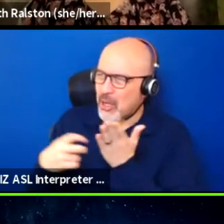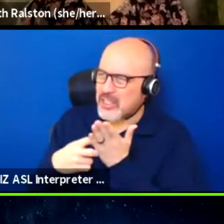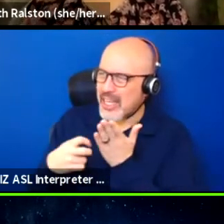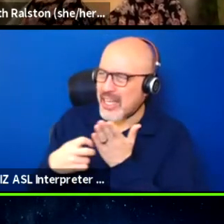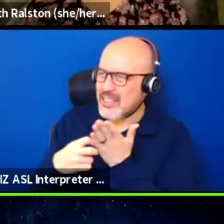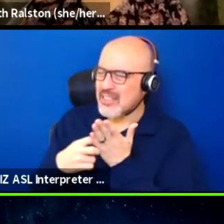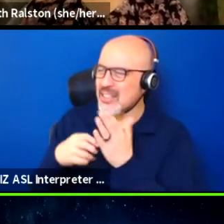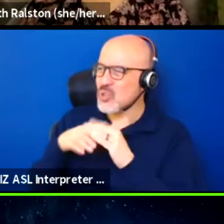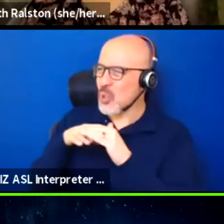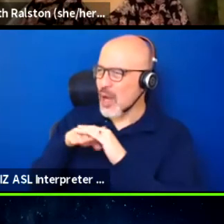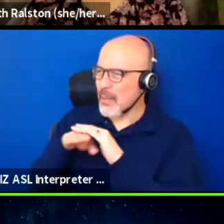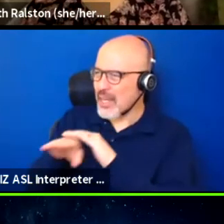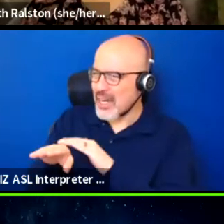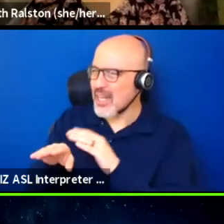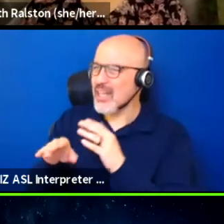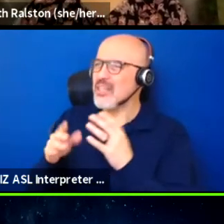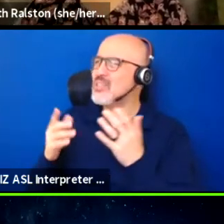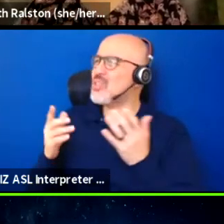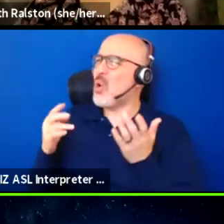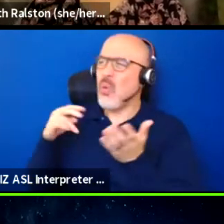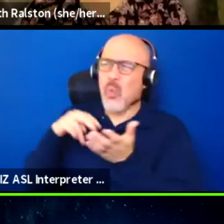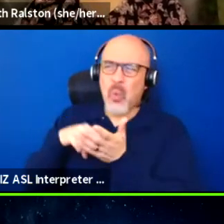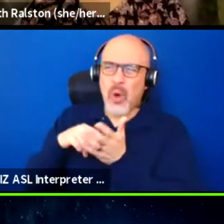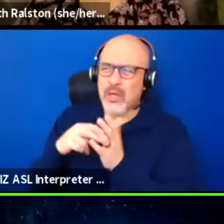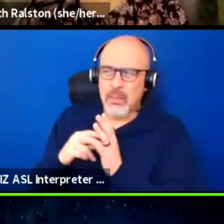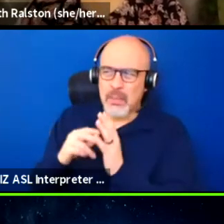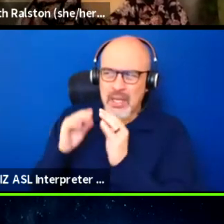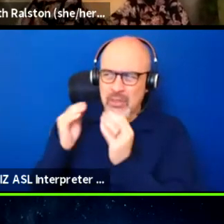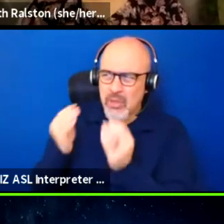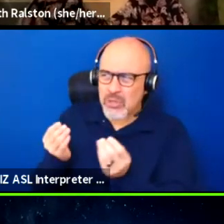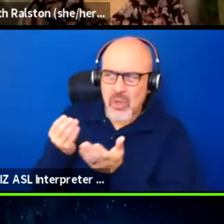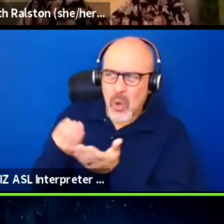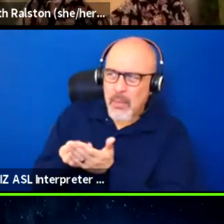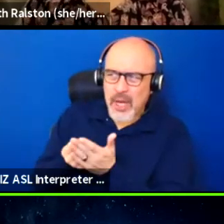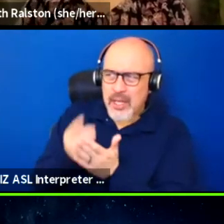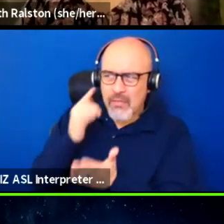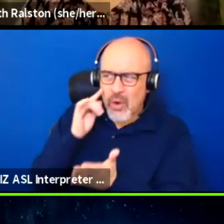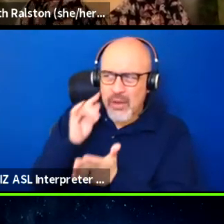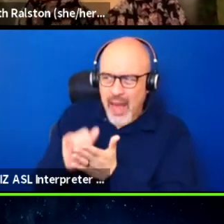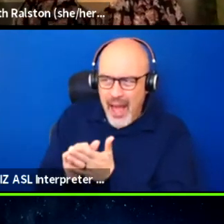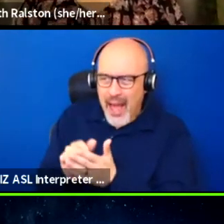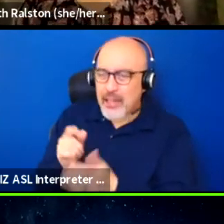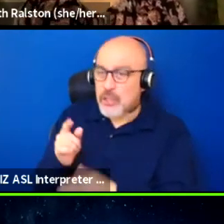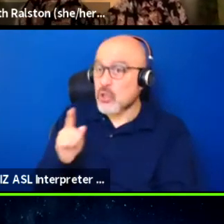interact with this, so what exactly do you mean when you say that you don't have the money? So do you really not have the money